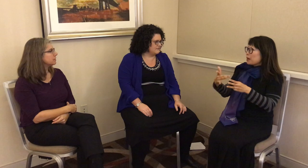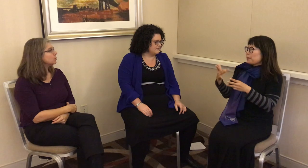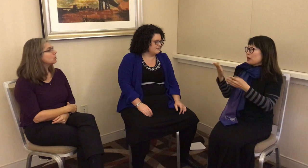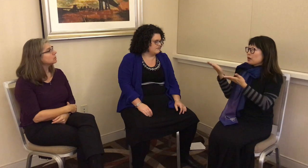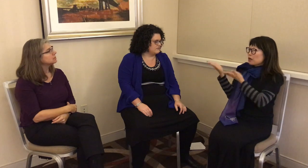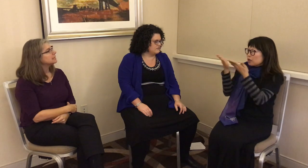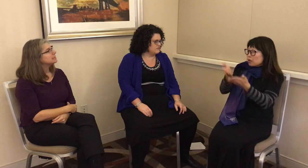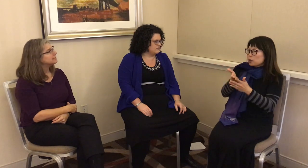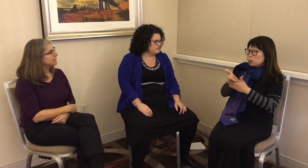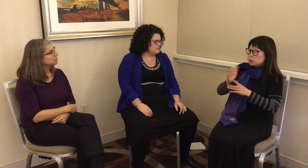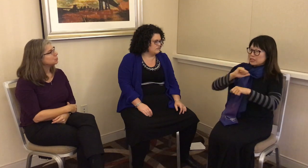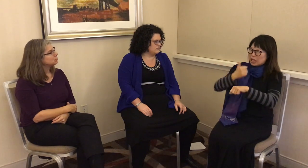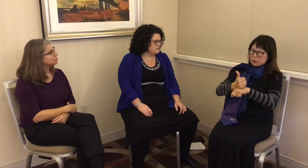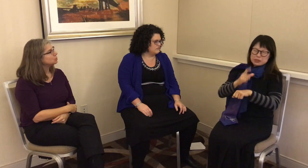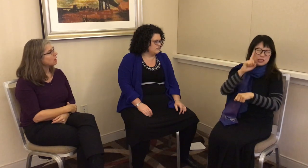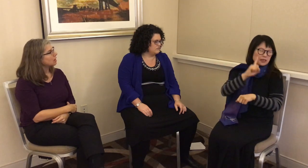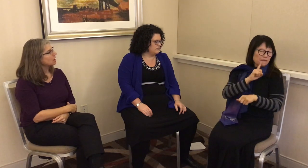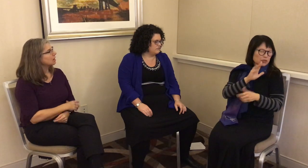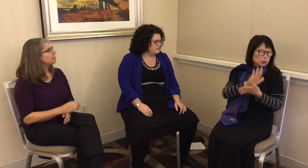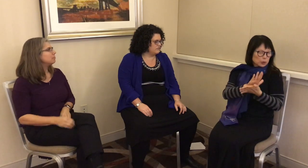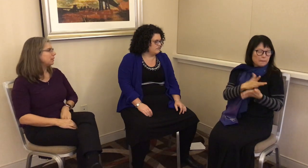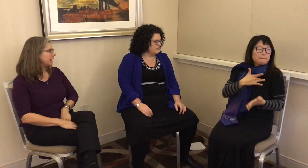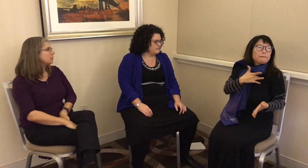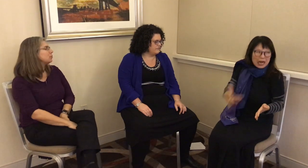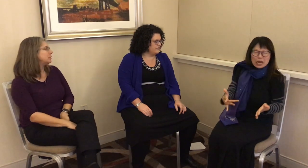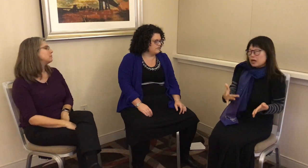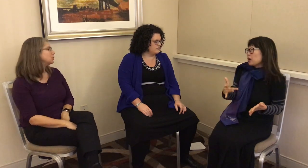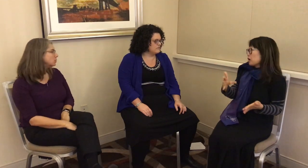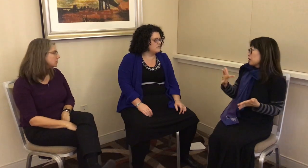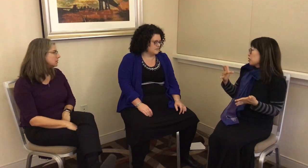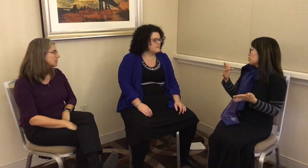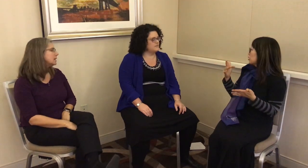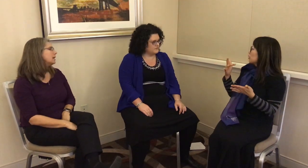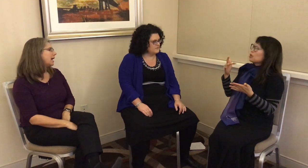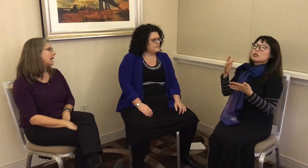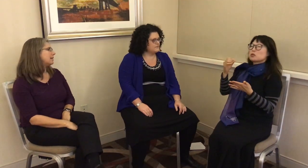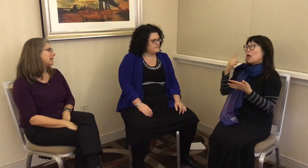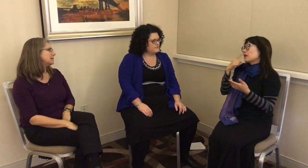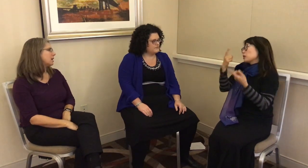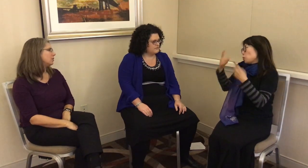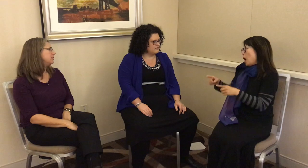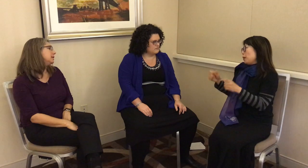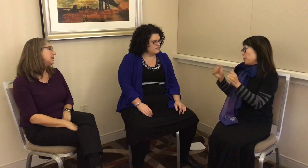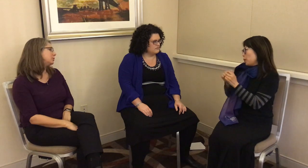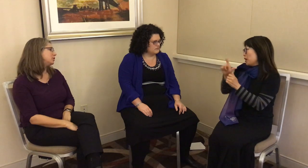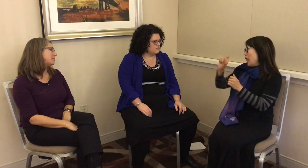languages of the world tend to – bring through deaf schools. That’s how the language is